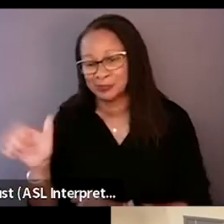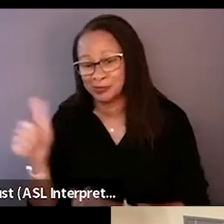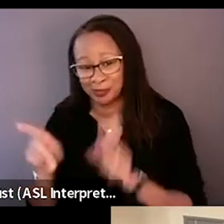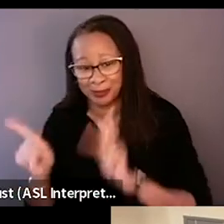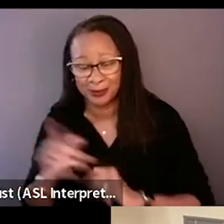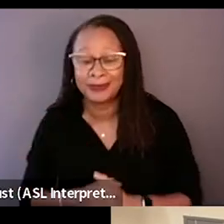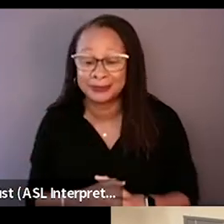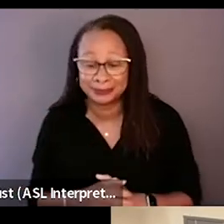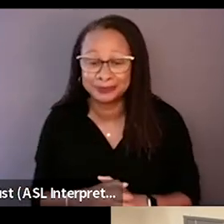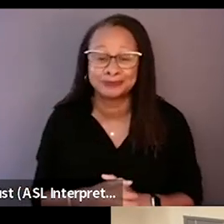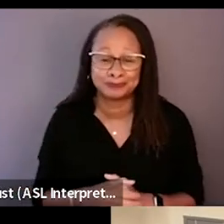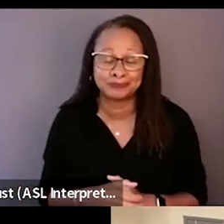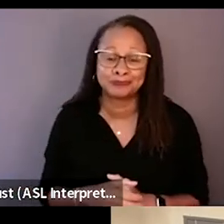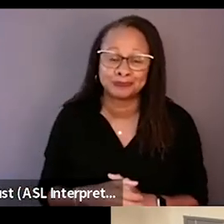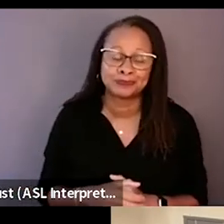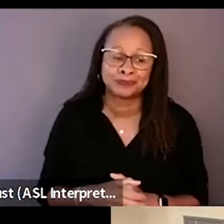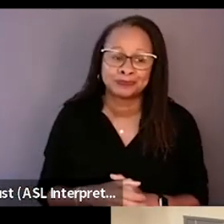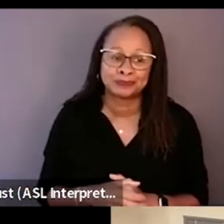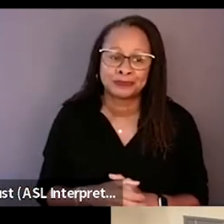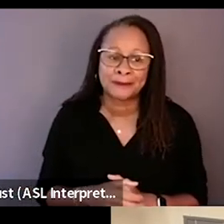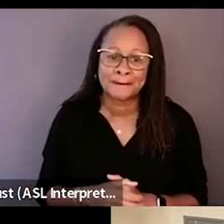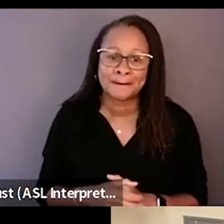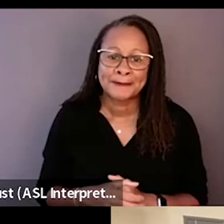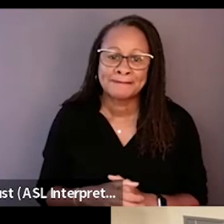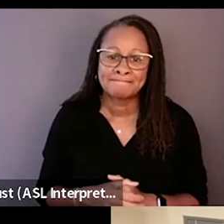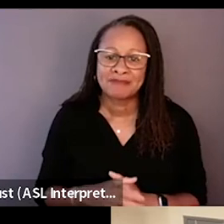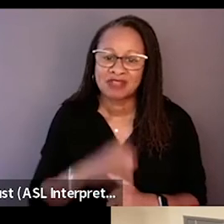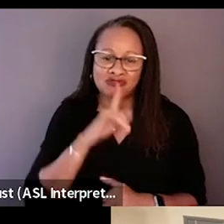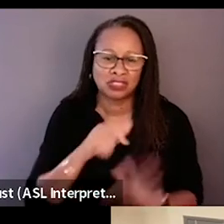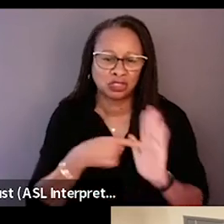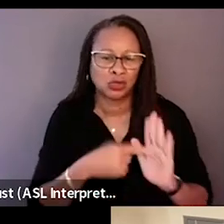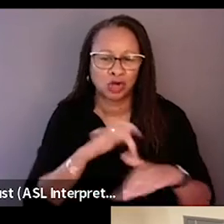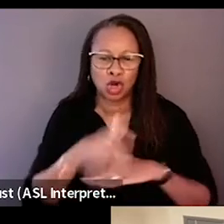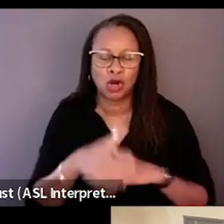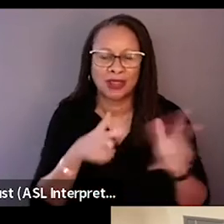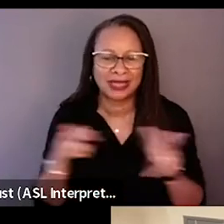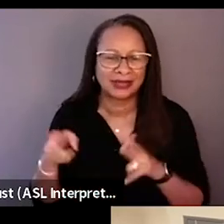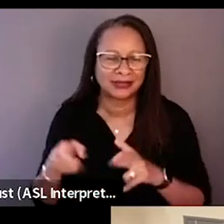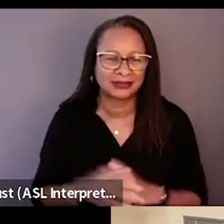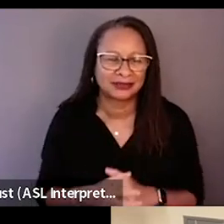and that really showed in these early edits of the film. I think I was like trying to be a filmmaker